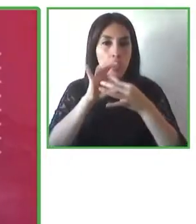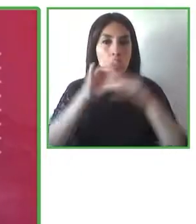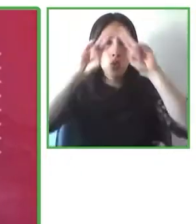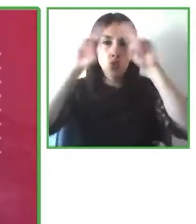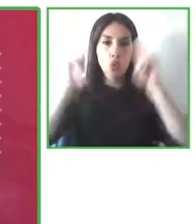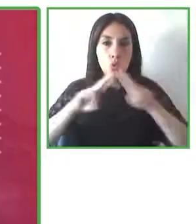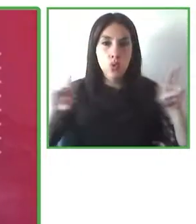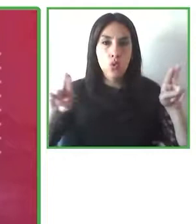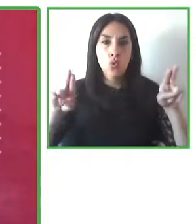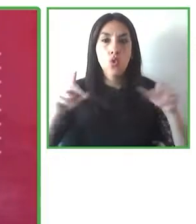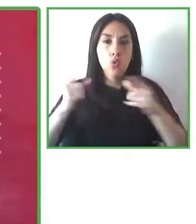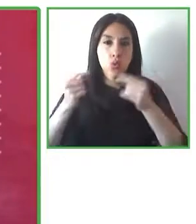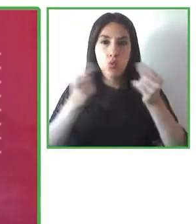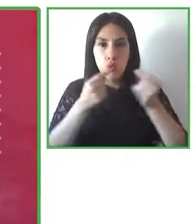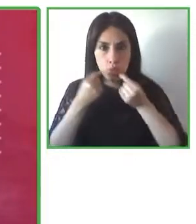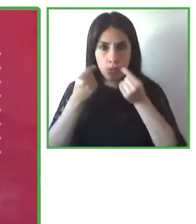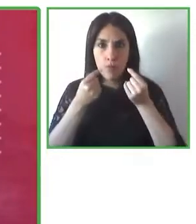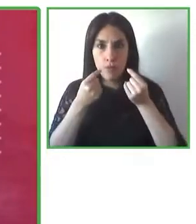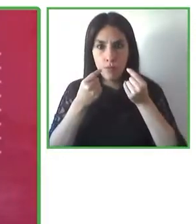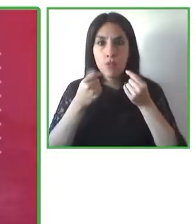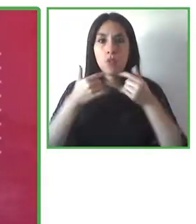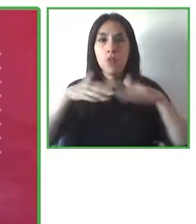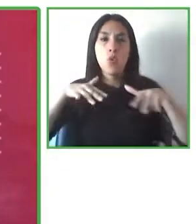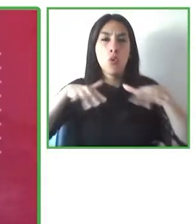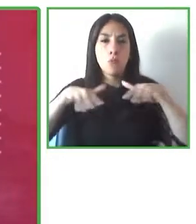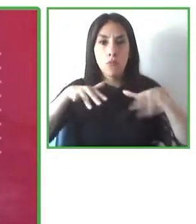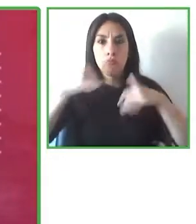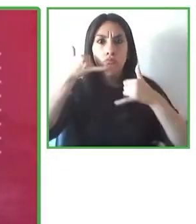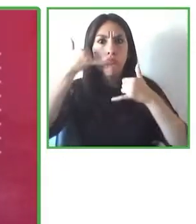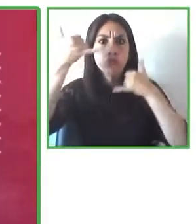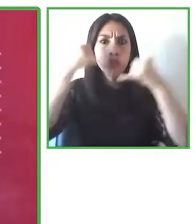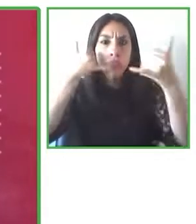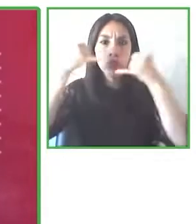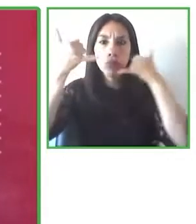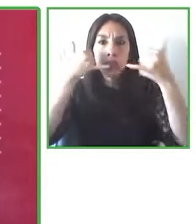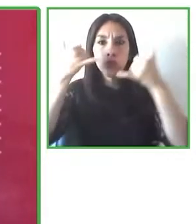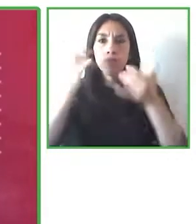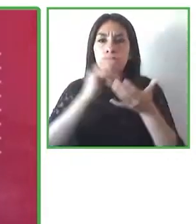that reports on different types of mobile devices and he's going to talk about